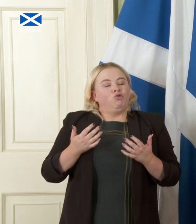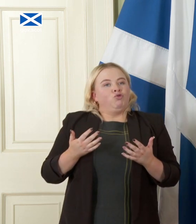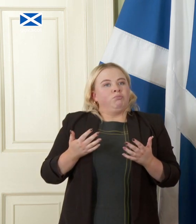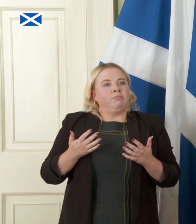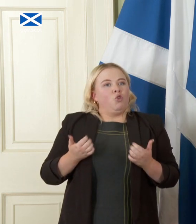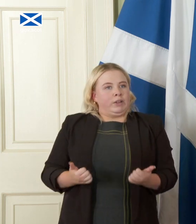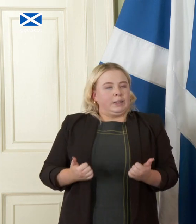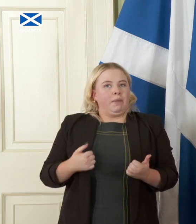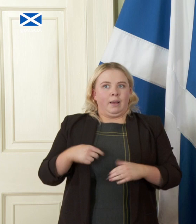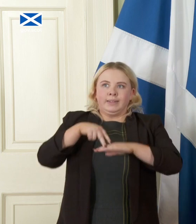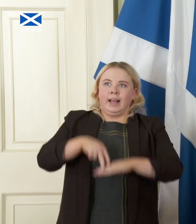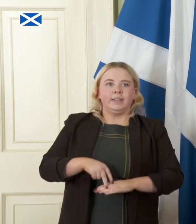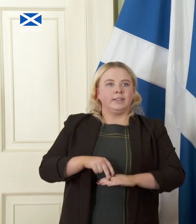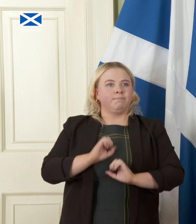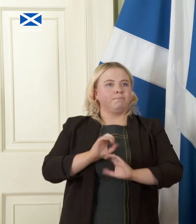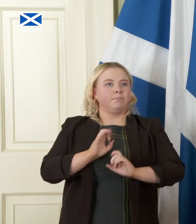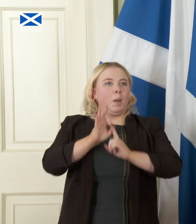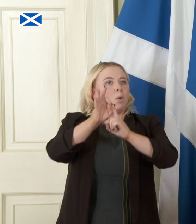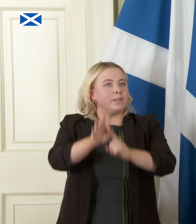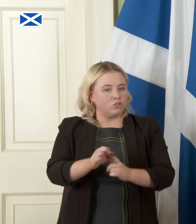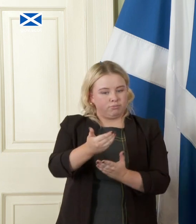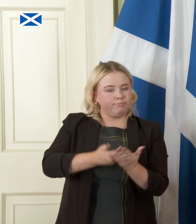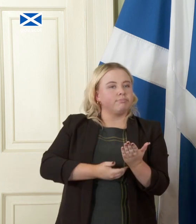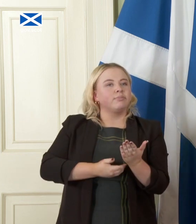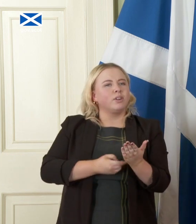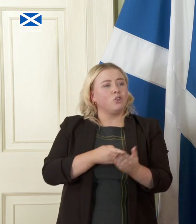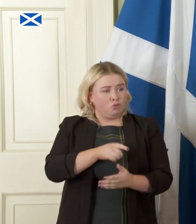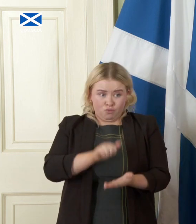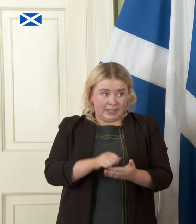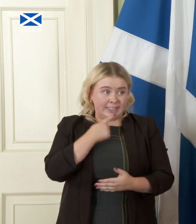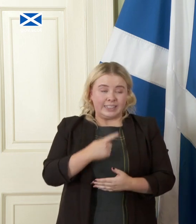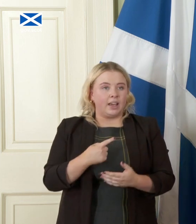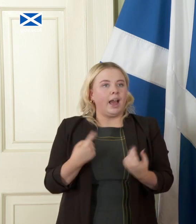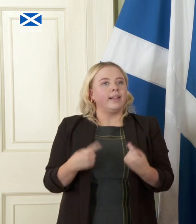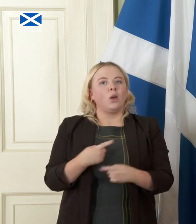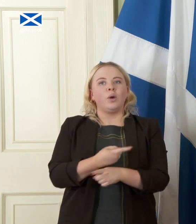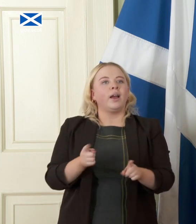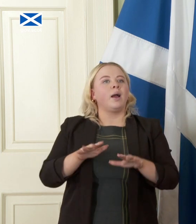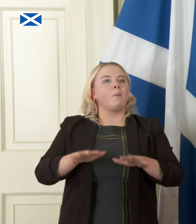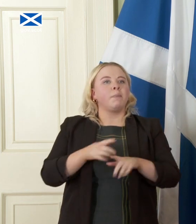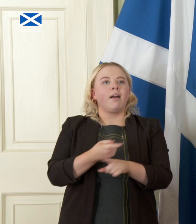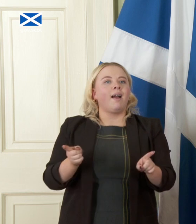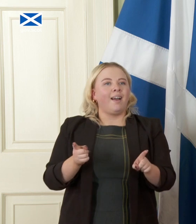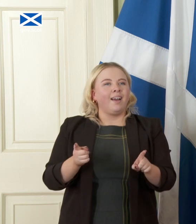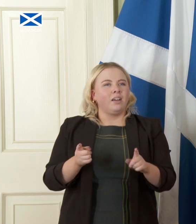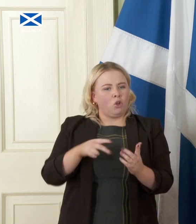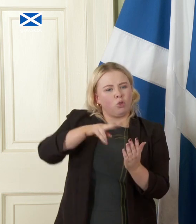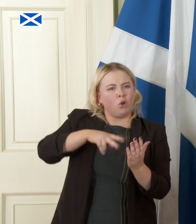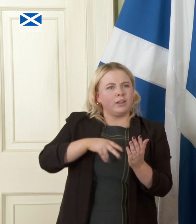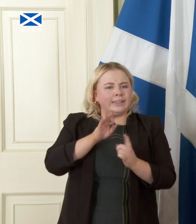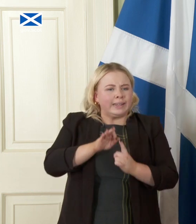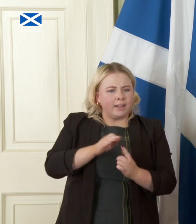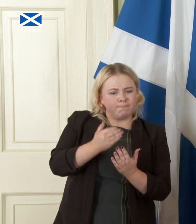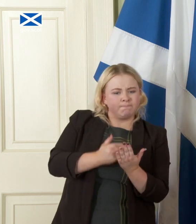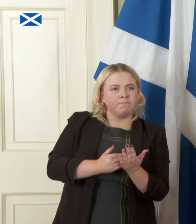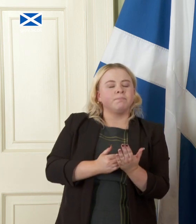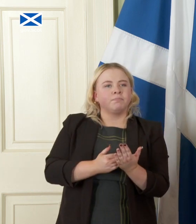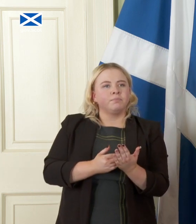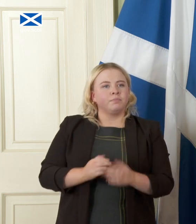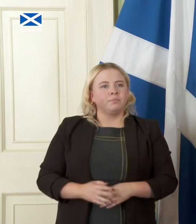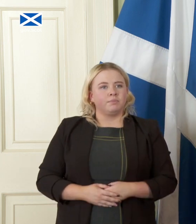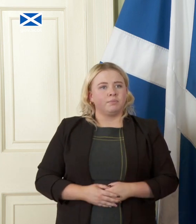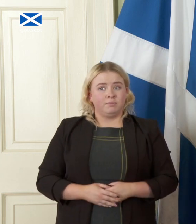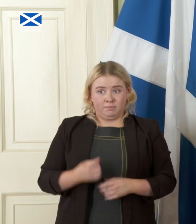forward and as you rightly say allowing people to look at the detail and and come to a view I